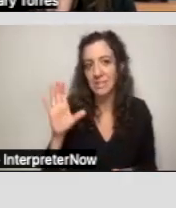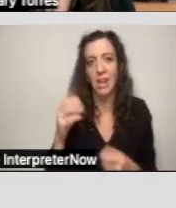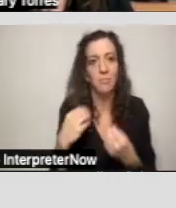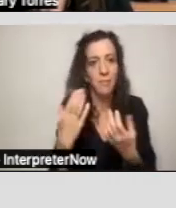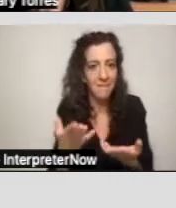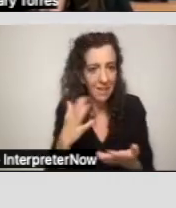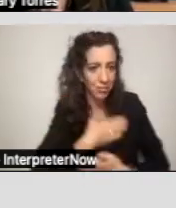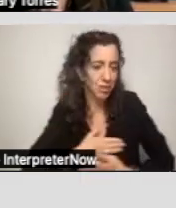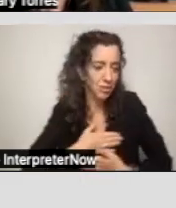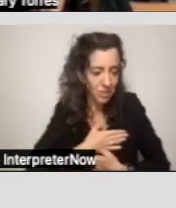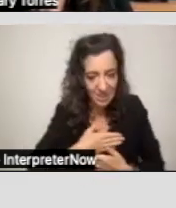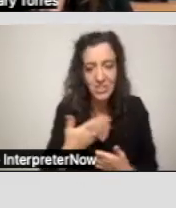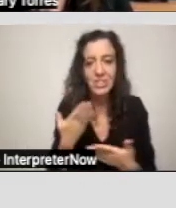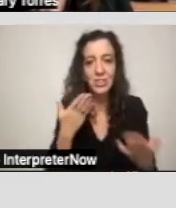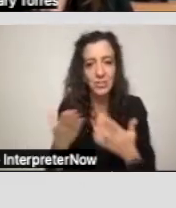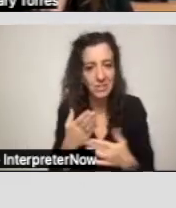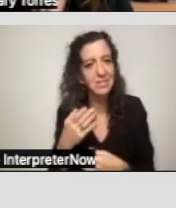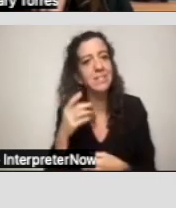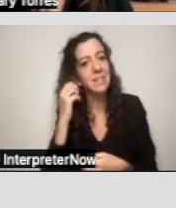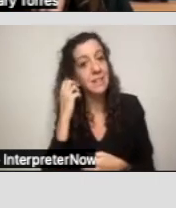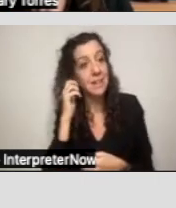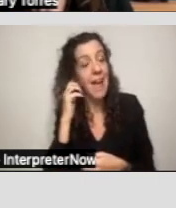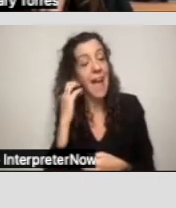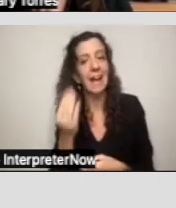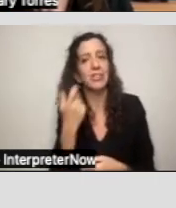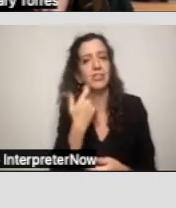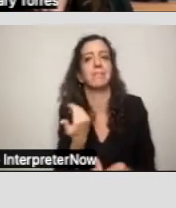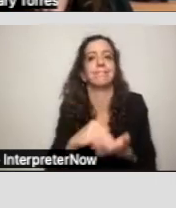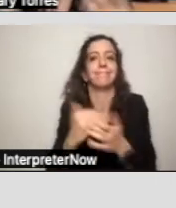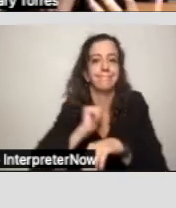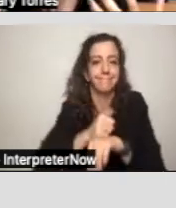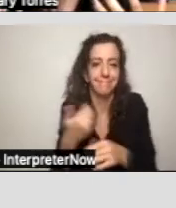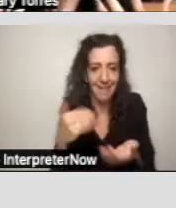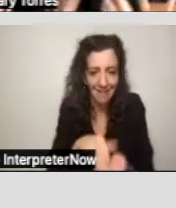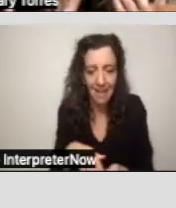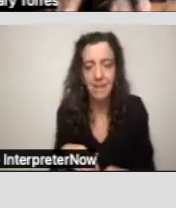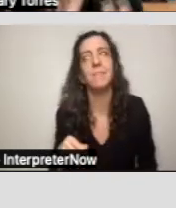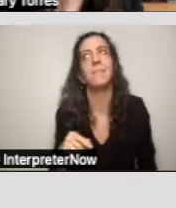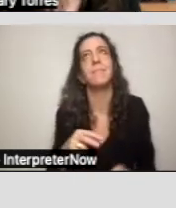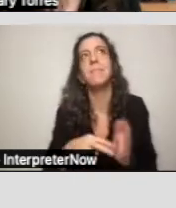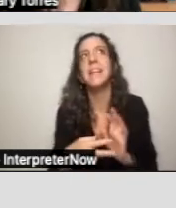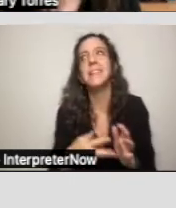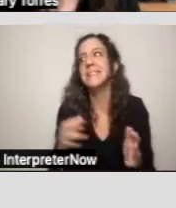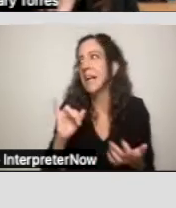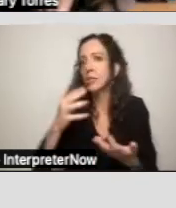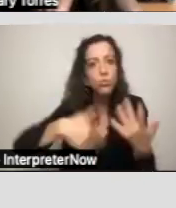reimplemented again, provides recreational activities, meaning social activities, meaning